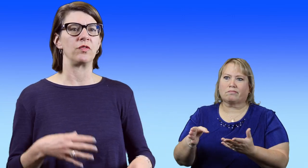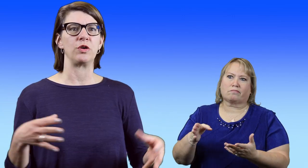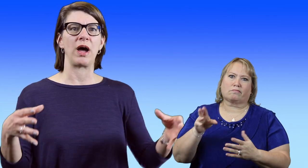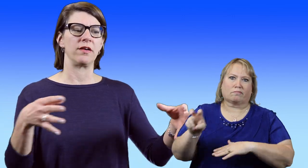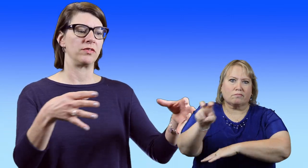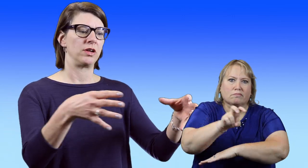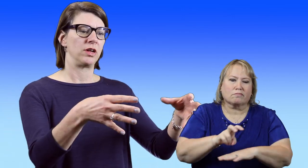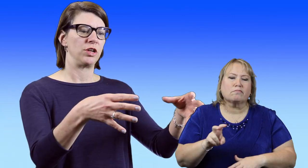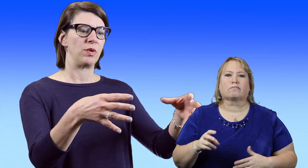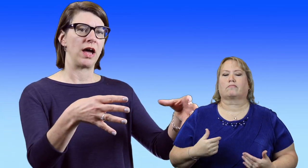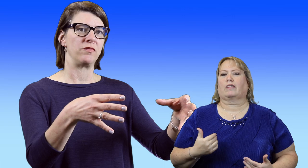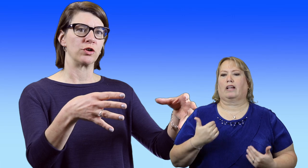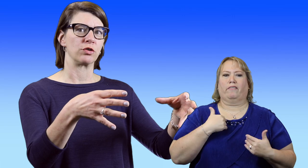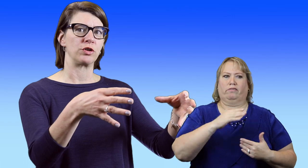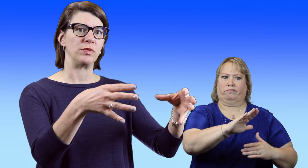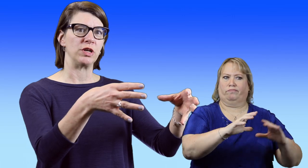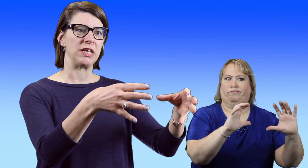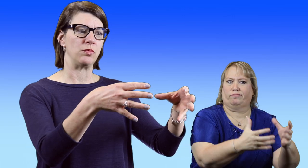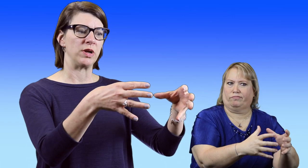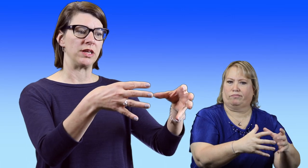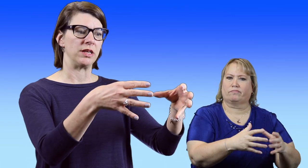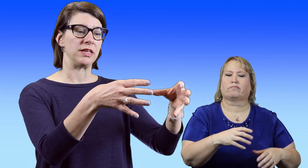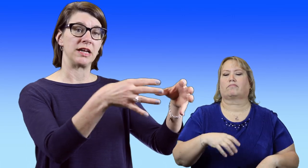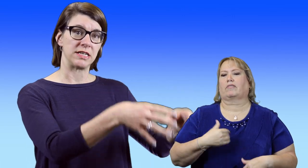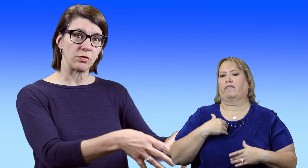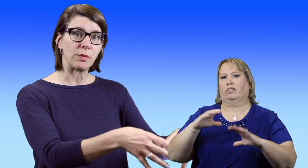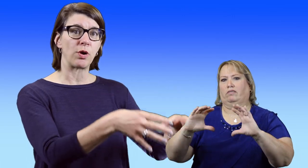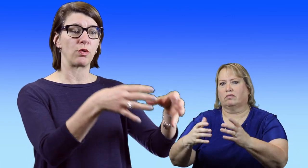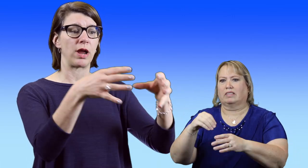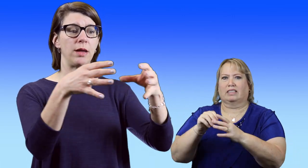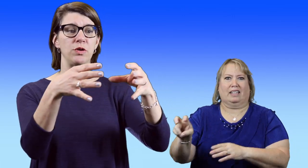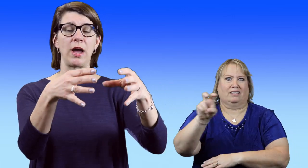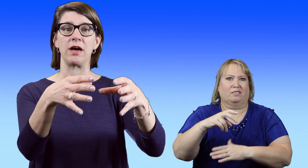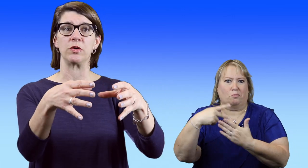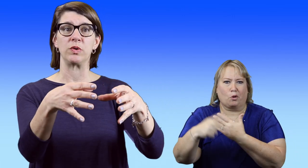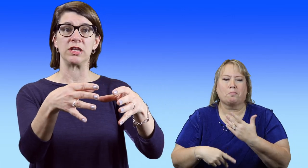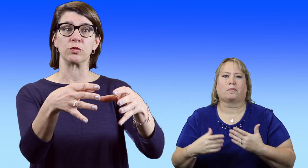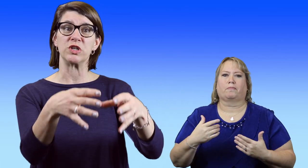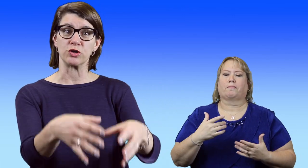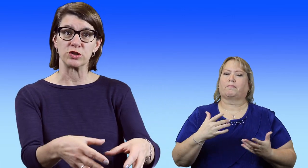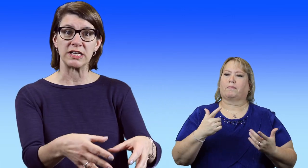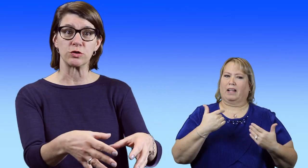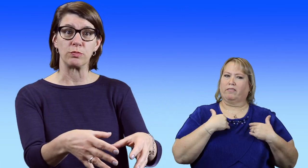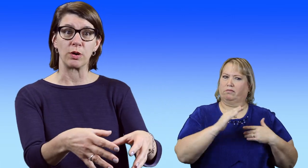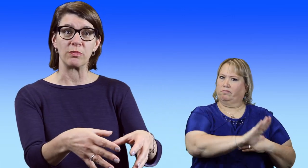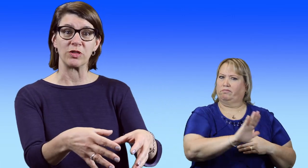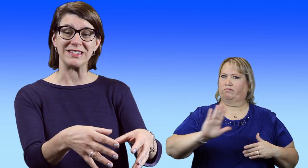where you have your community within the itinerate program. You have it within the regional day school program for the deaf